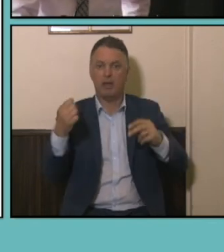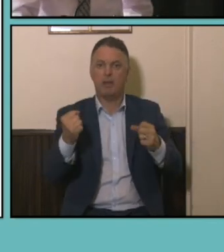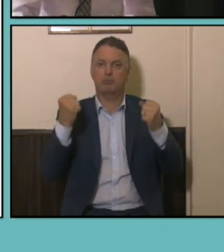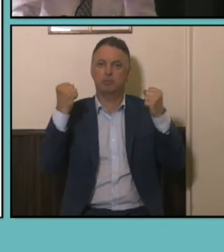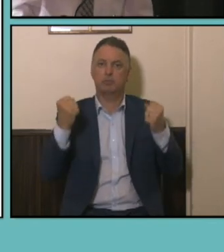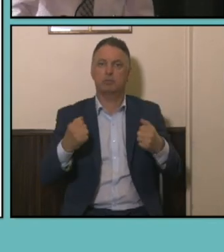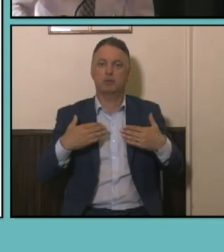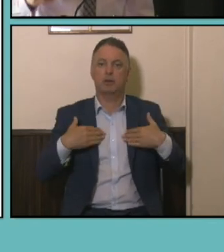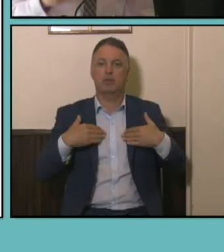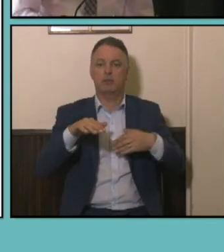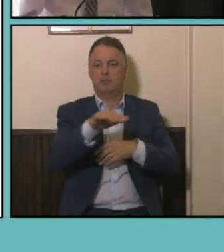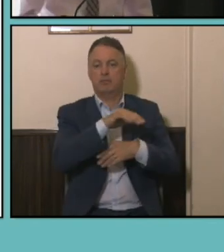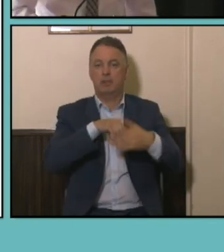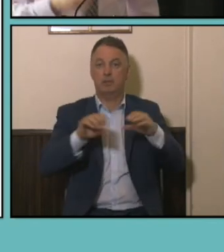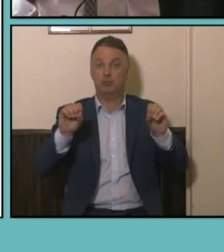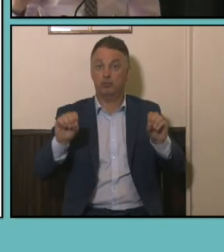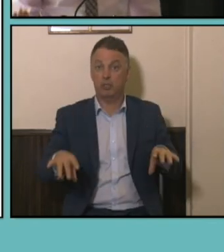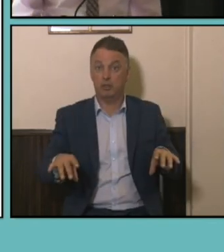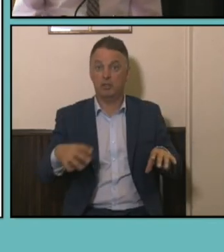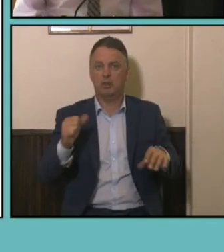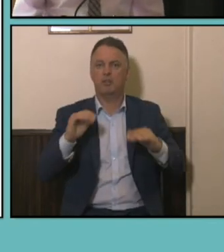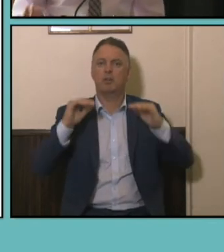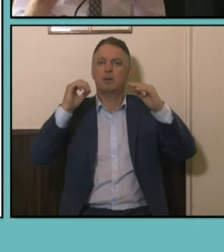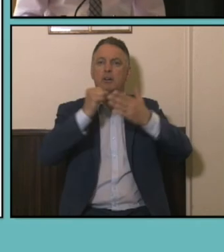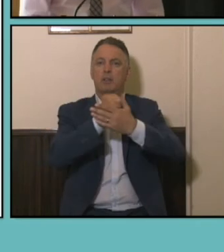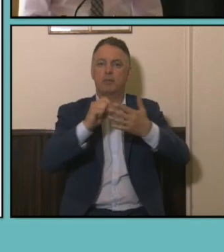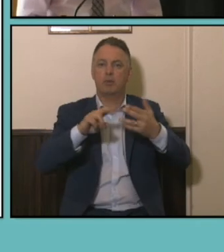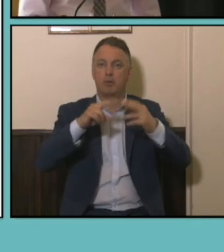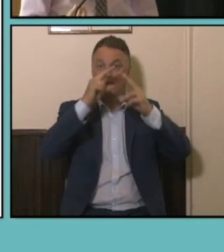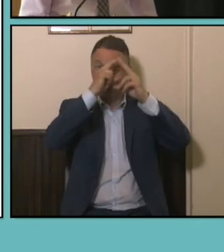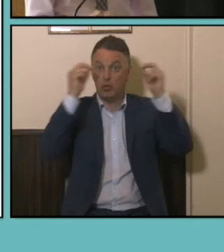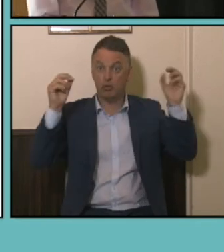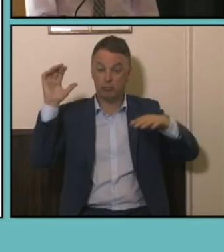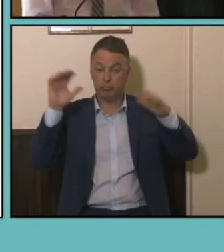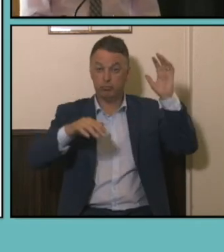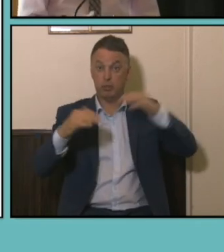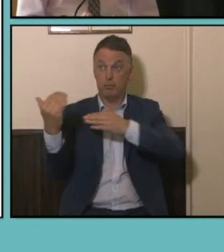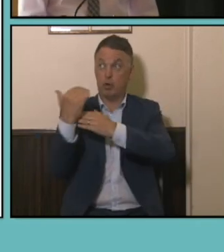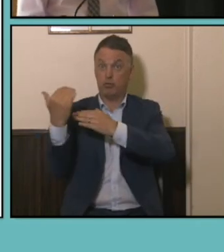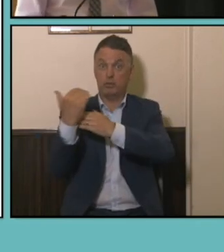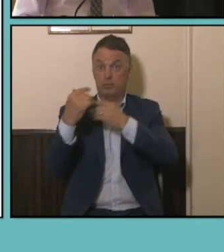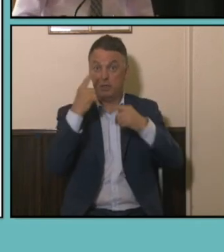and that's reflected with nursing come migrants coming in to work